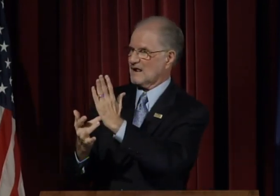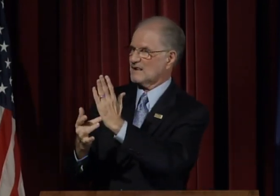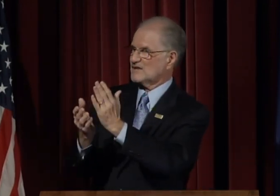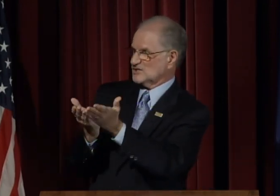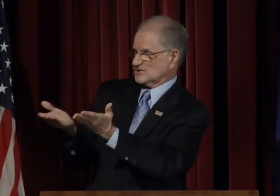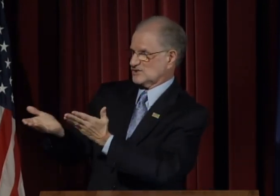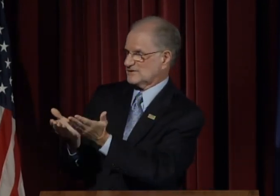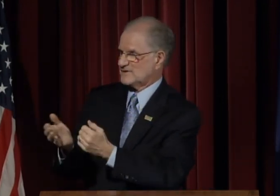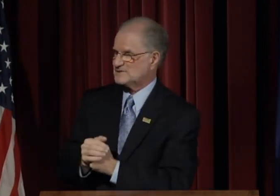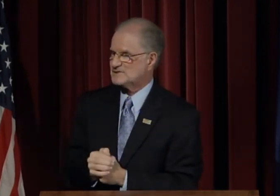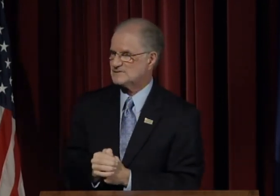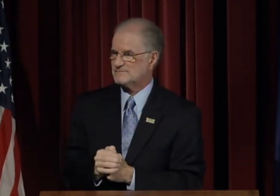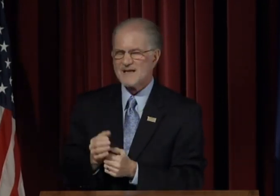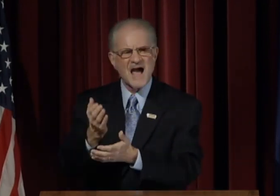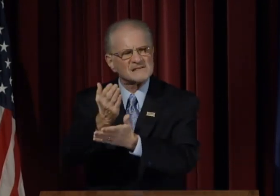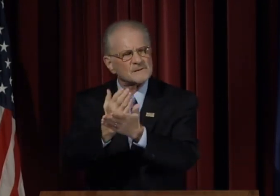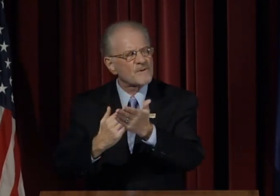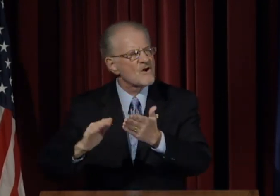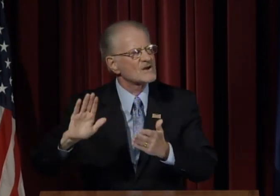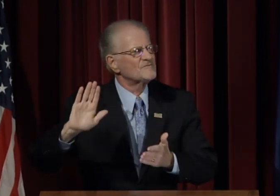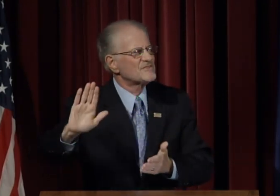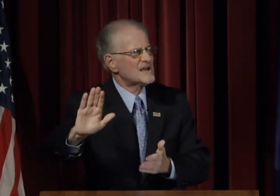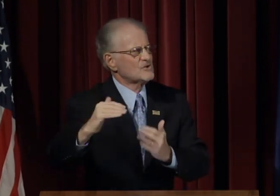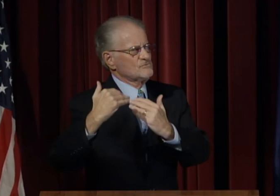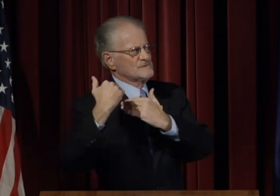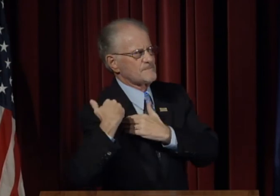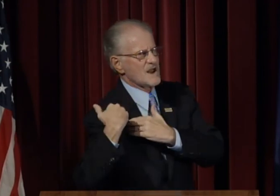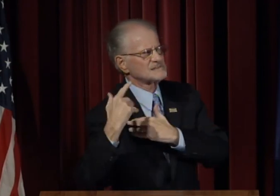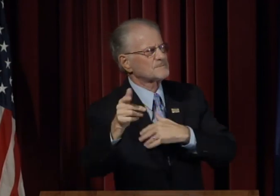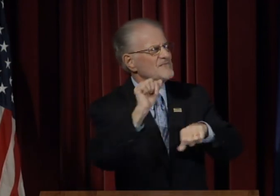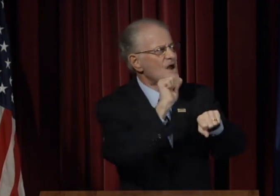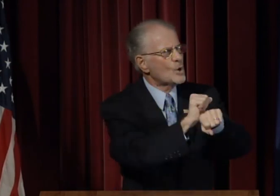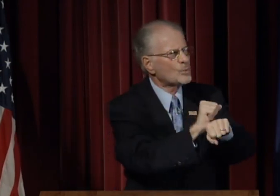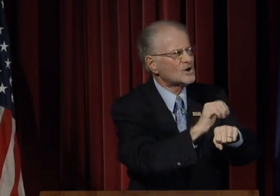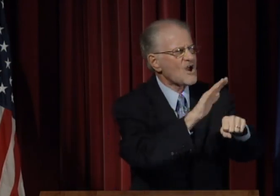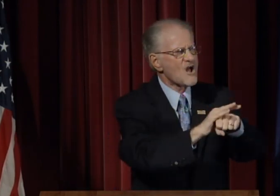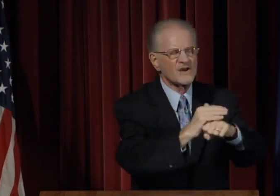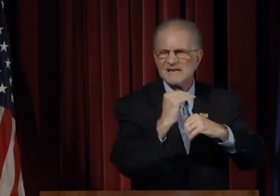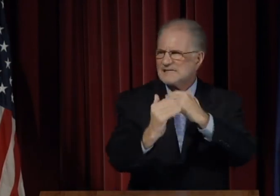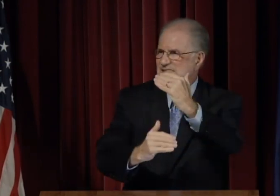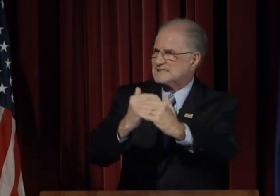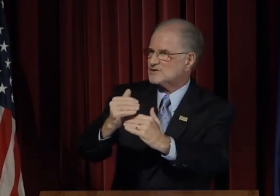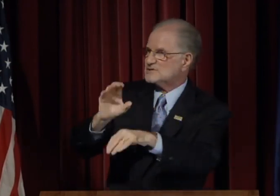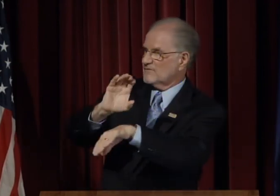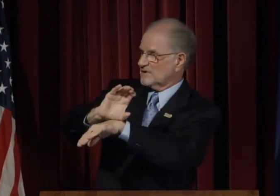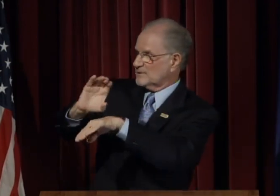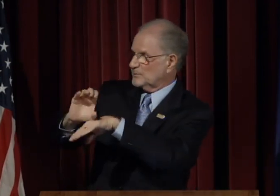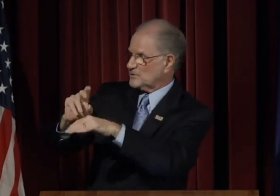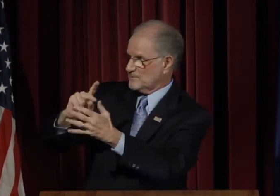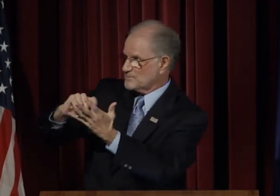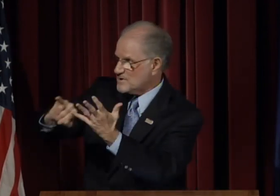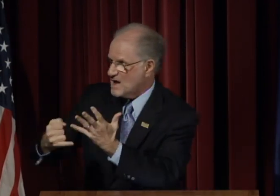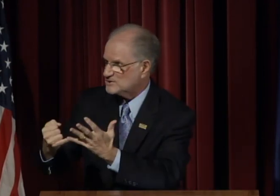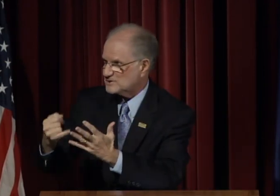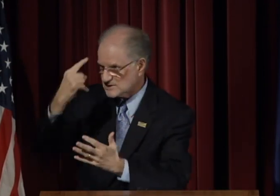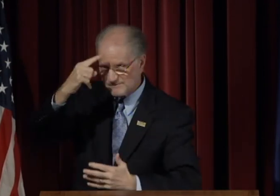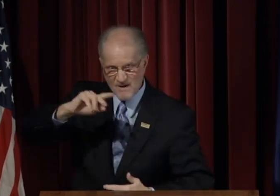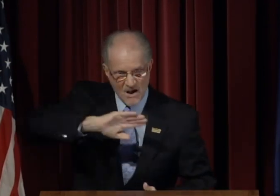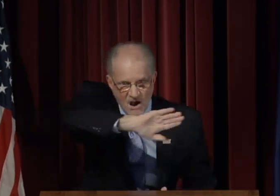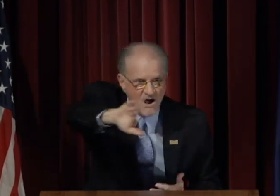As one example, consider Gallaudet Technology Services. As part of their responsibilities they work